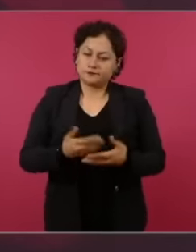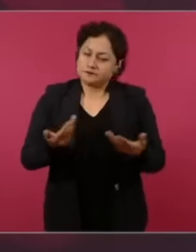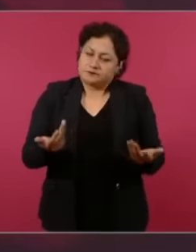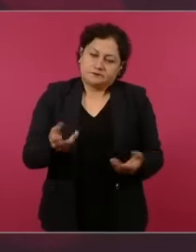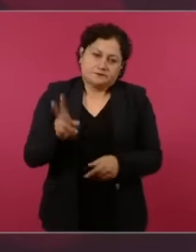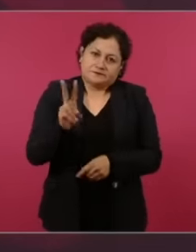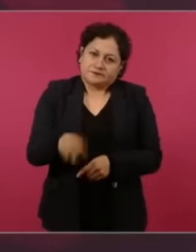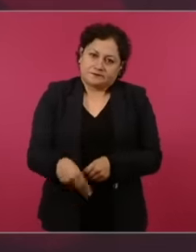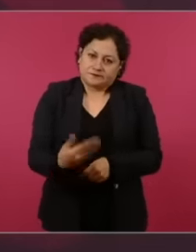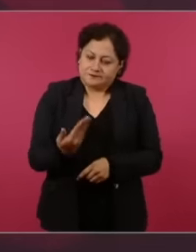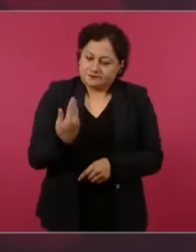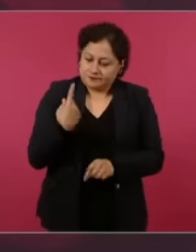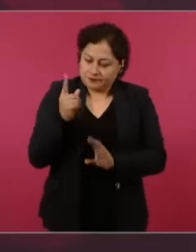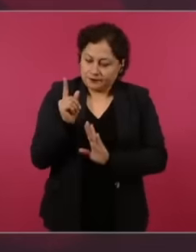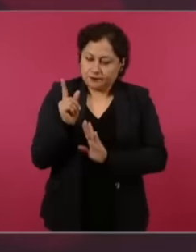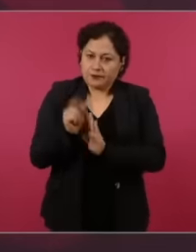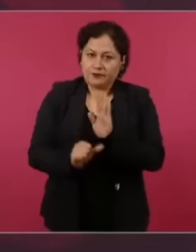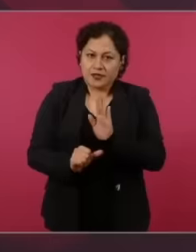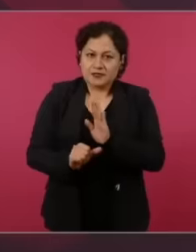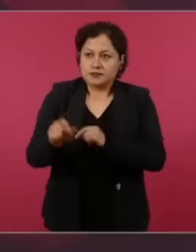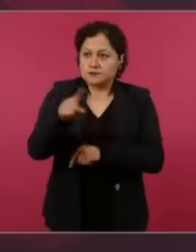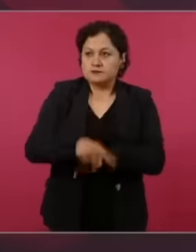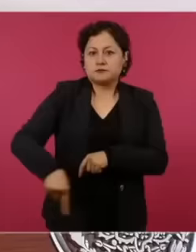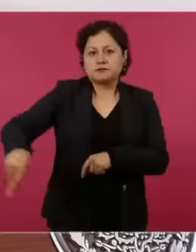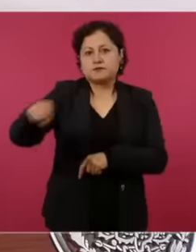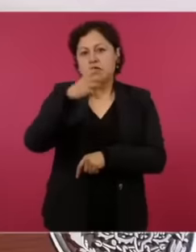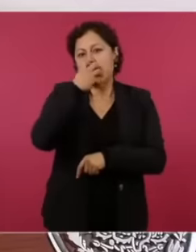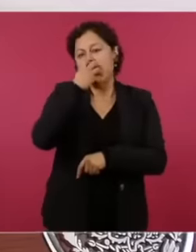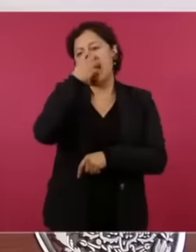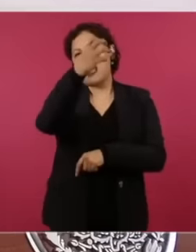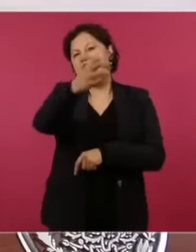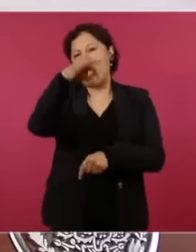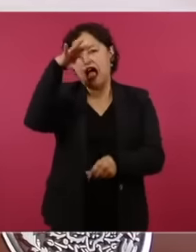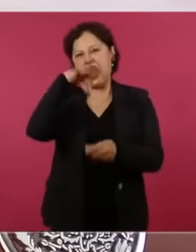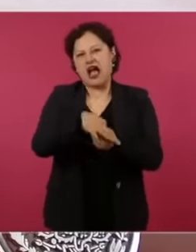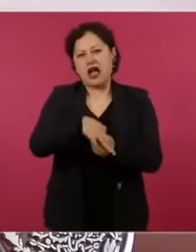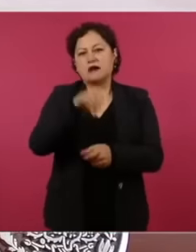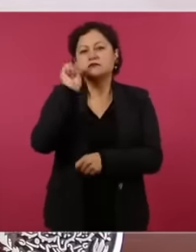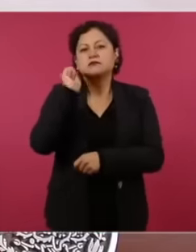of the mandate of the people to That the transformative model be given continuity